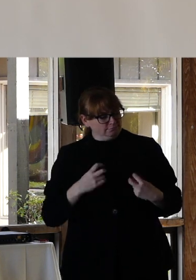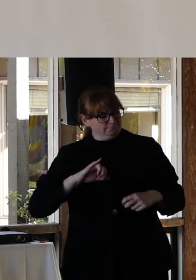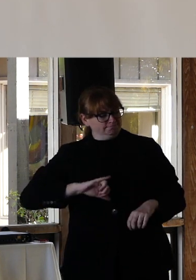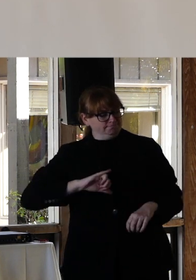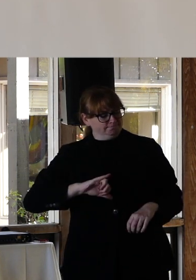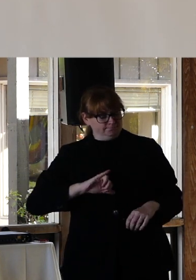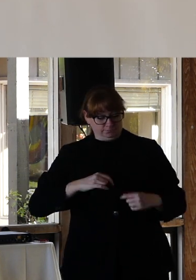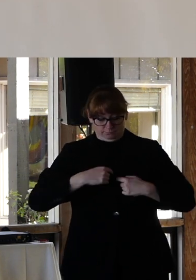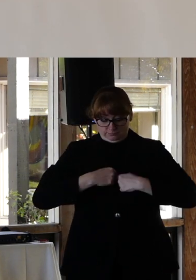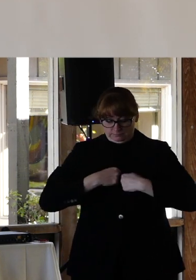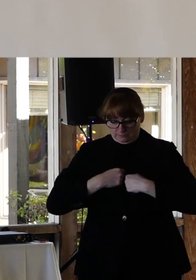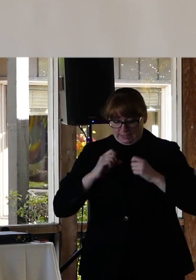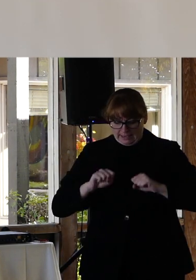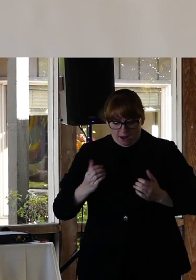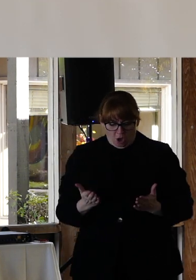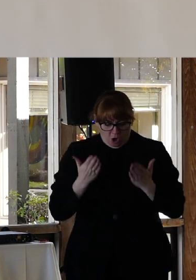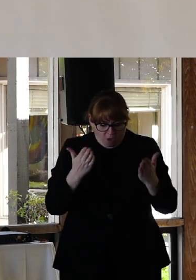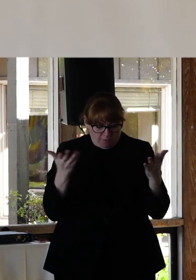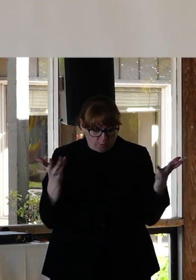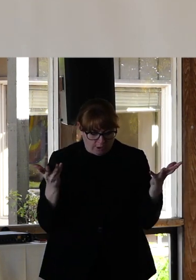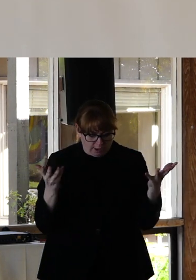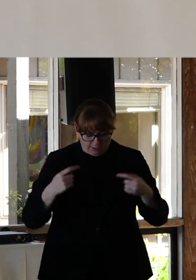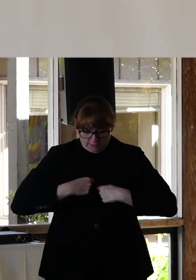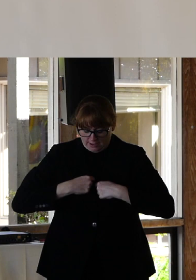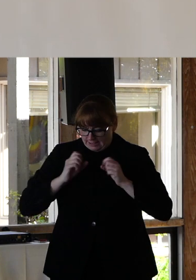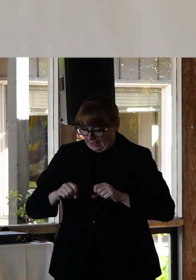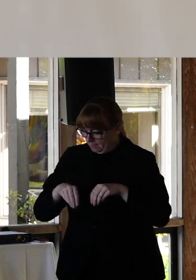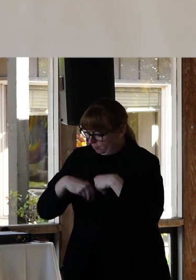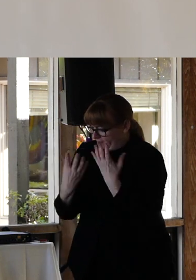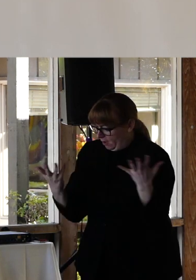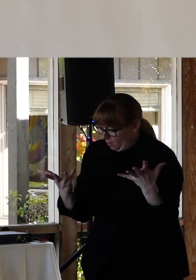What do I have to offer? What can I provide? What difference can I make?